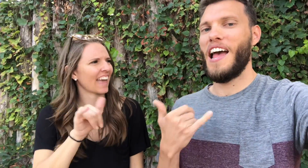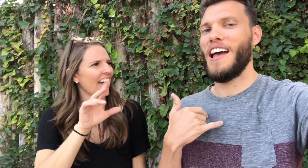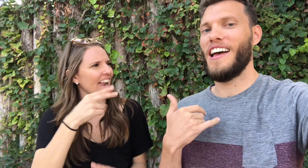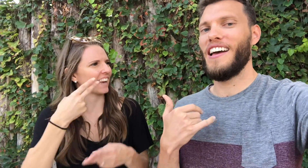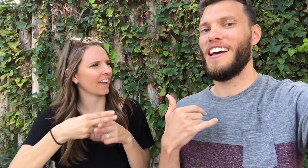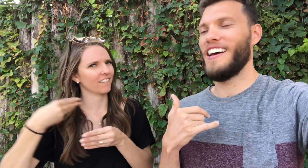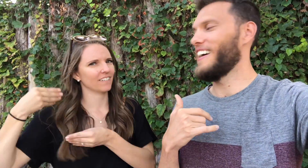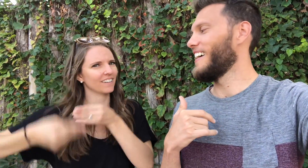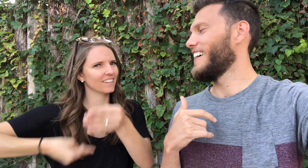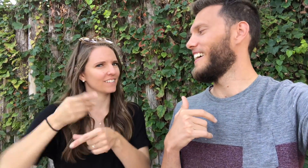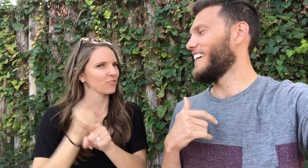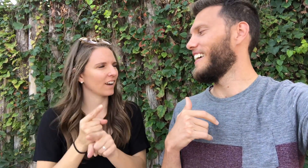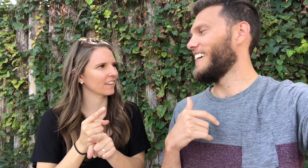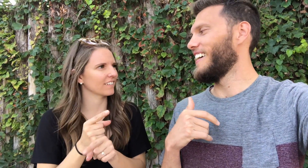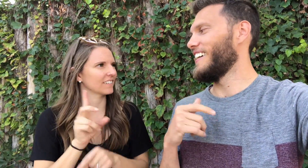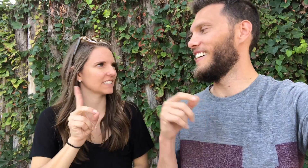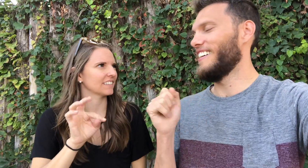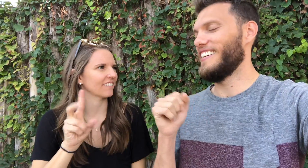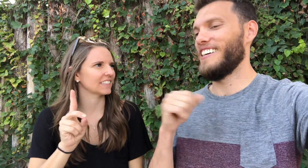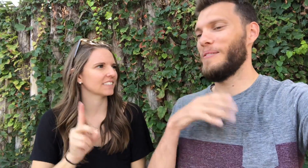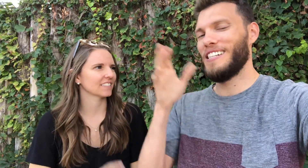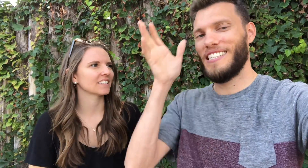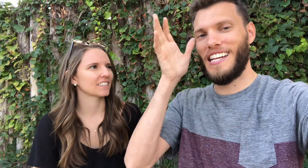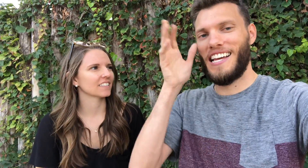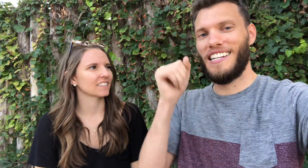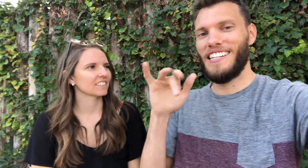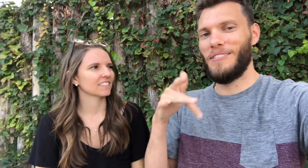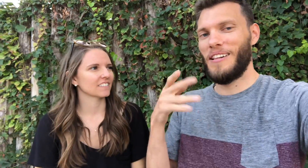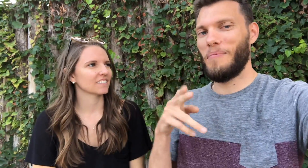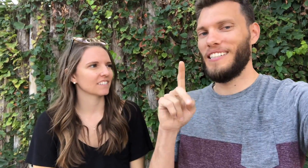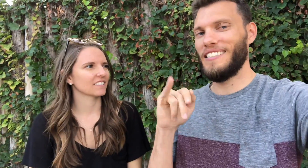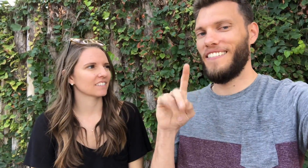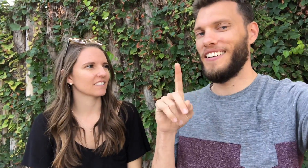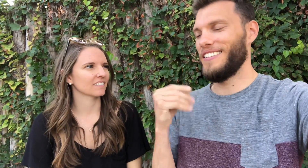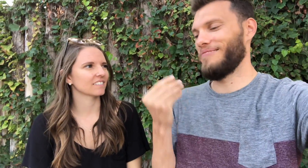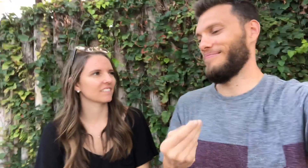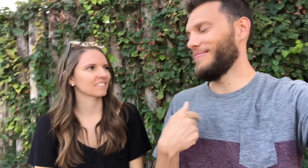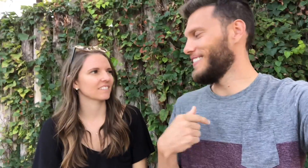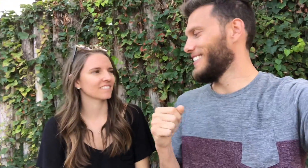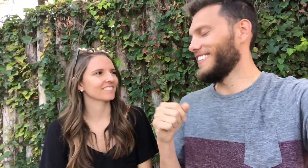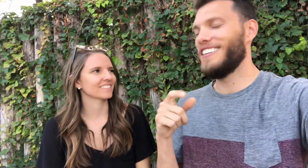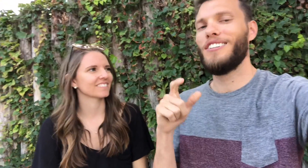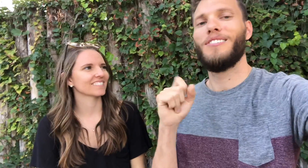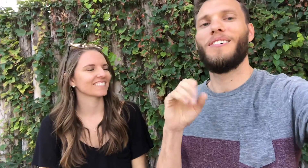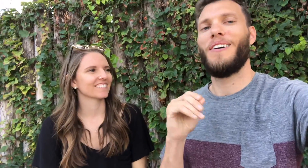That name was passed down to you right? Yeah, its my dads middle name. He passed it to me.